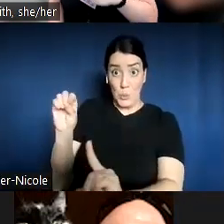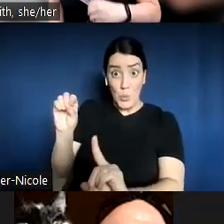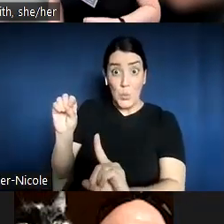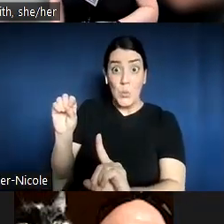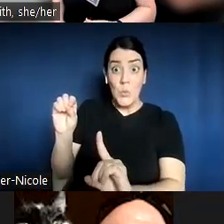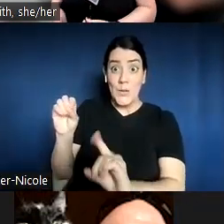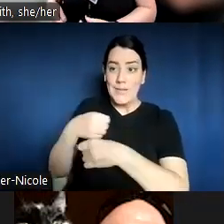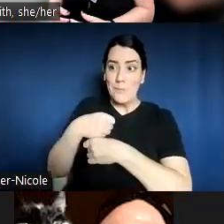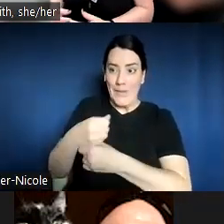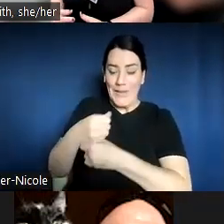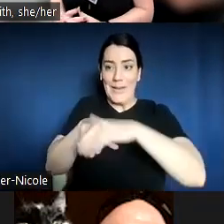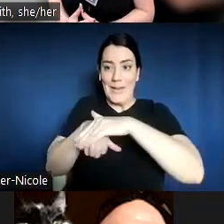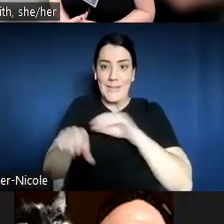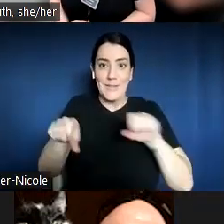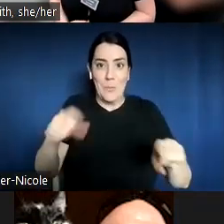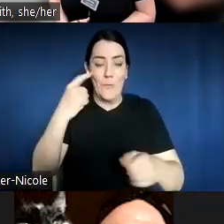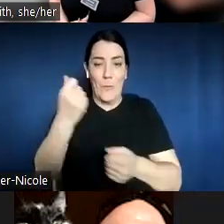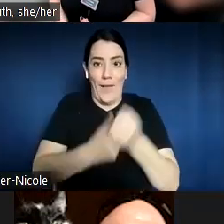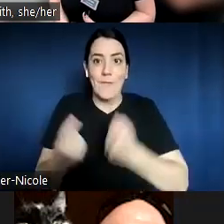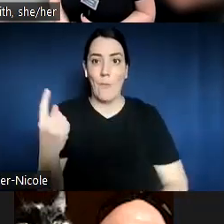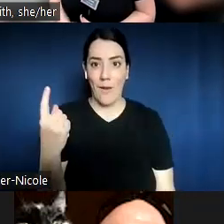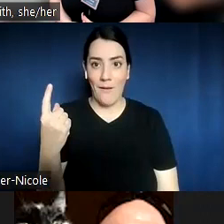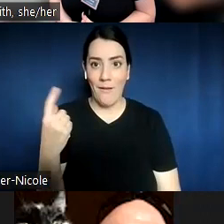and representational of our students and our spaces.